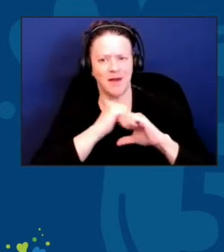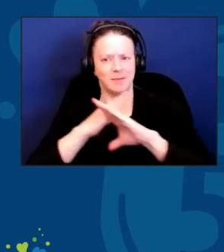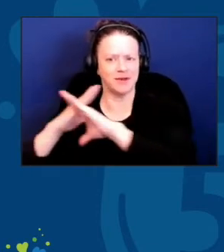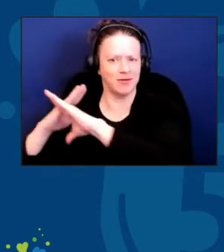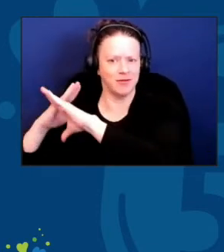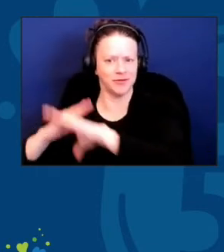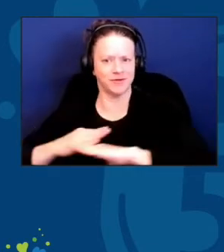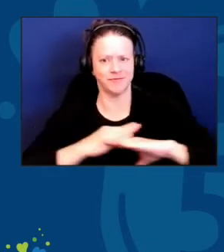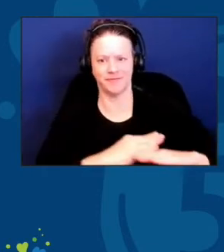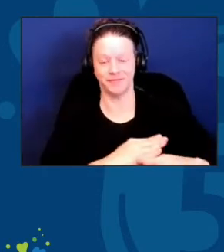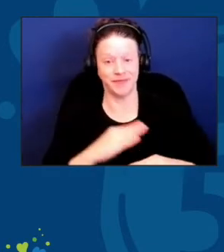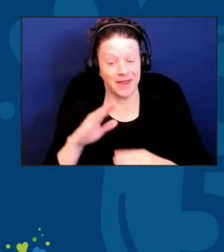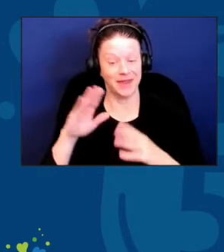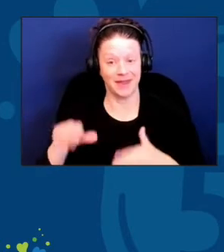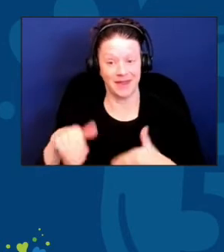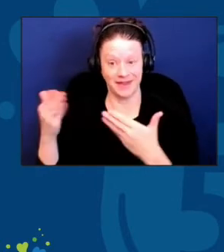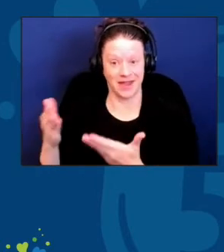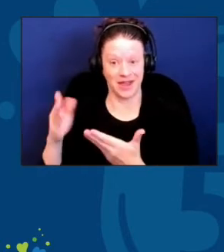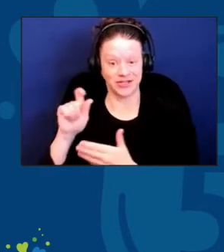Jeff, the floor is now yours.